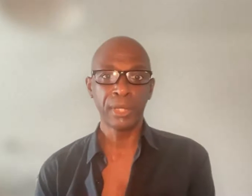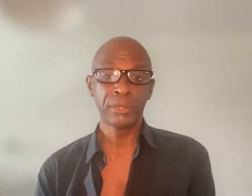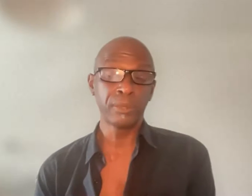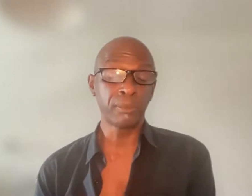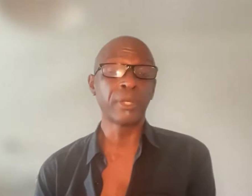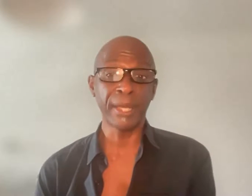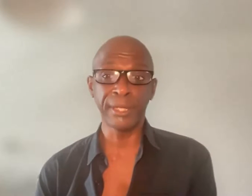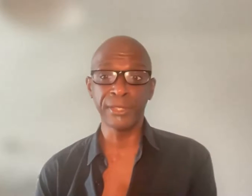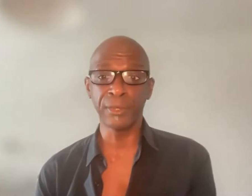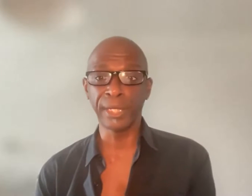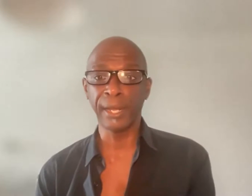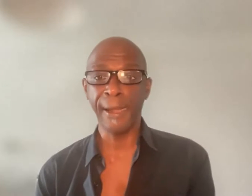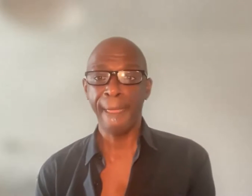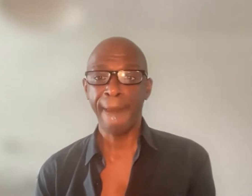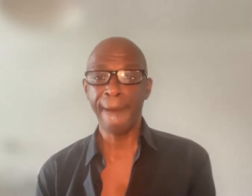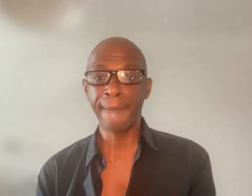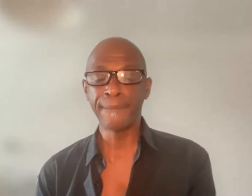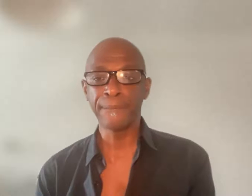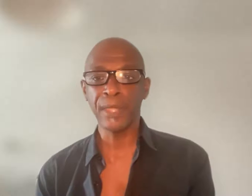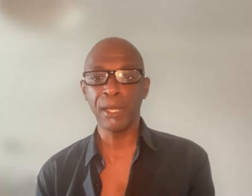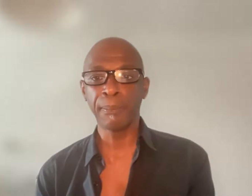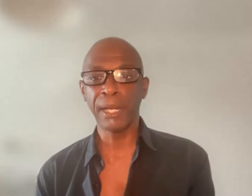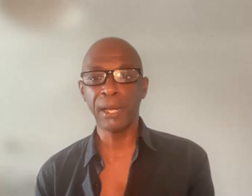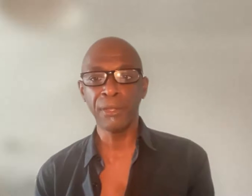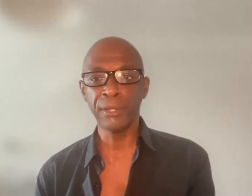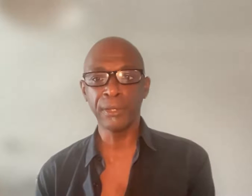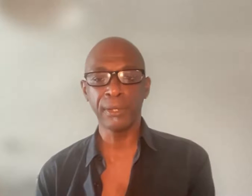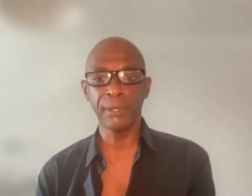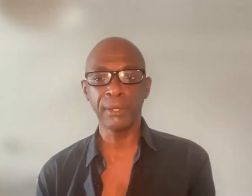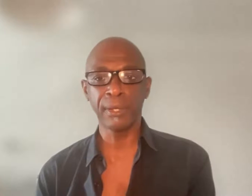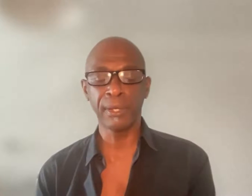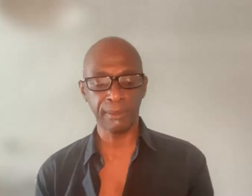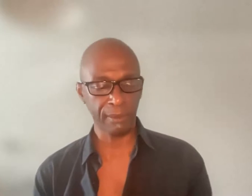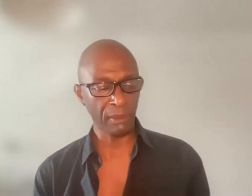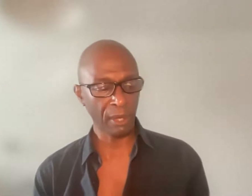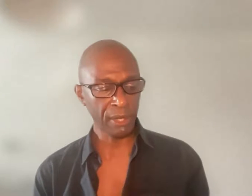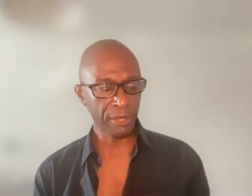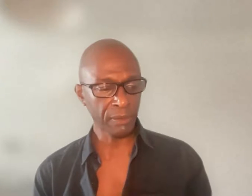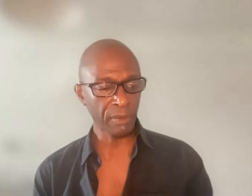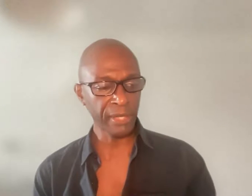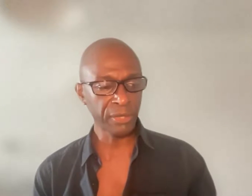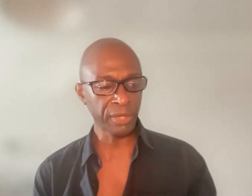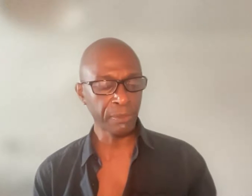history. My